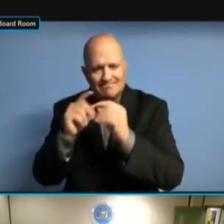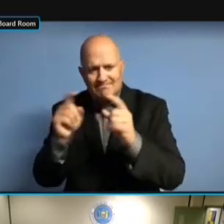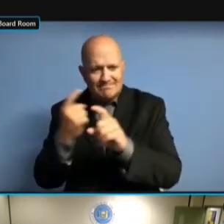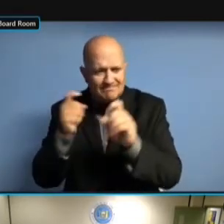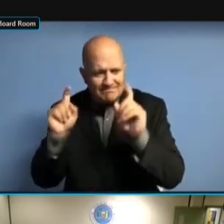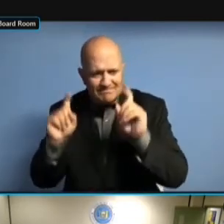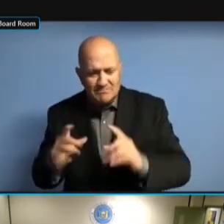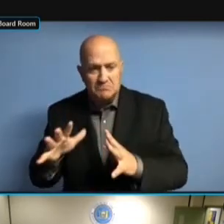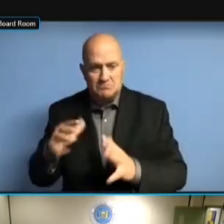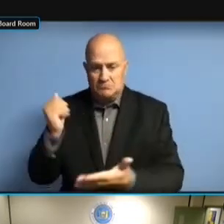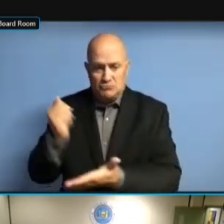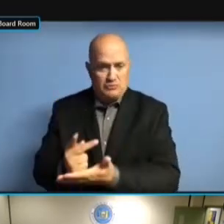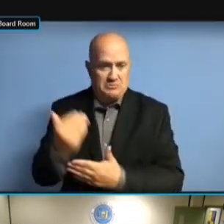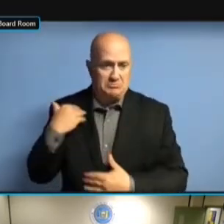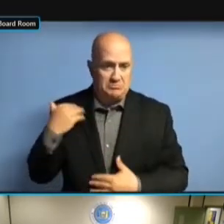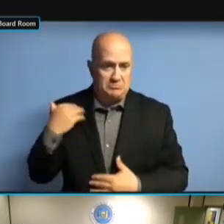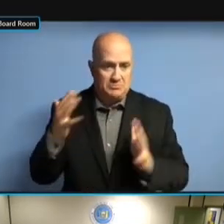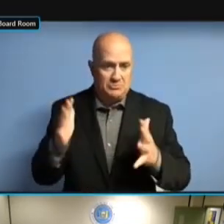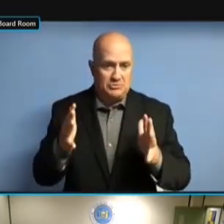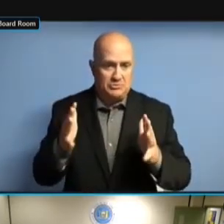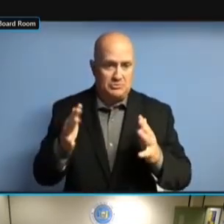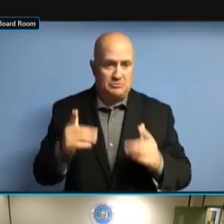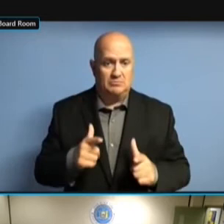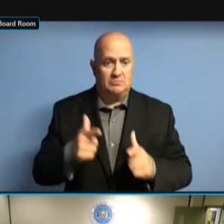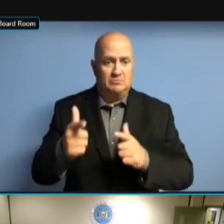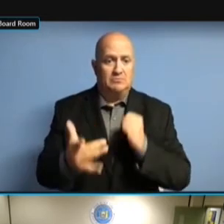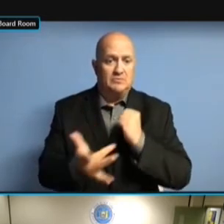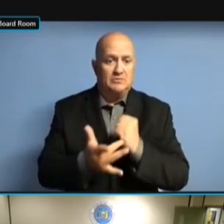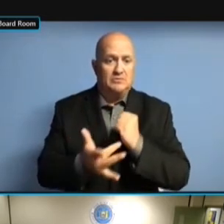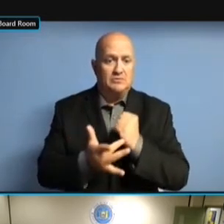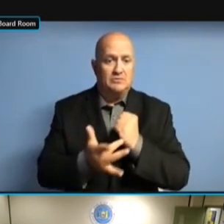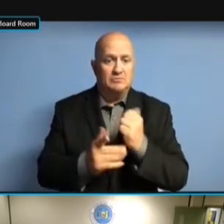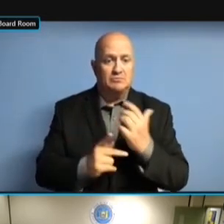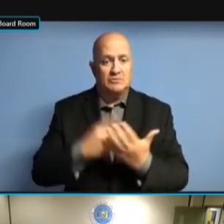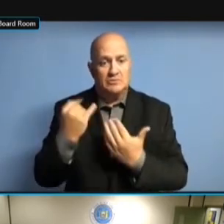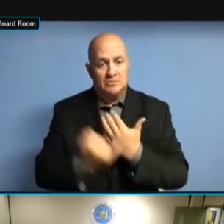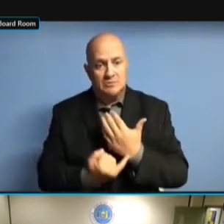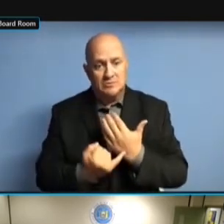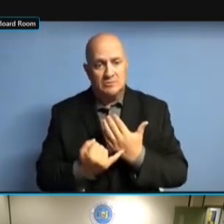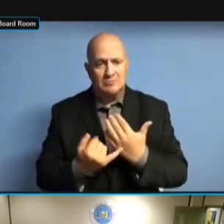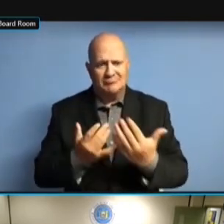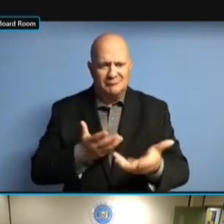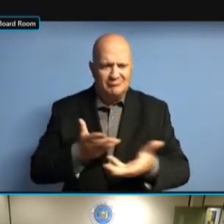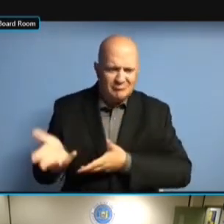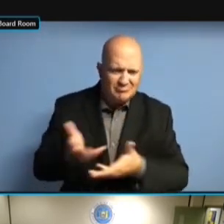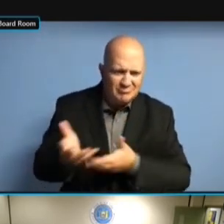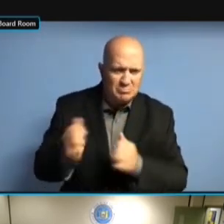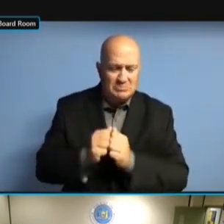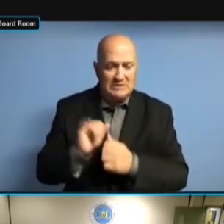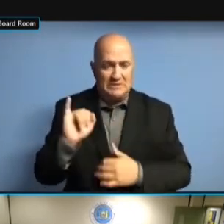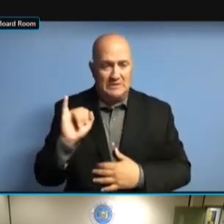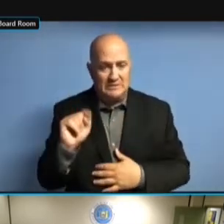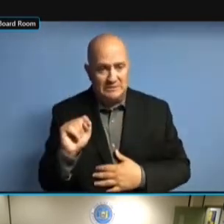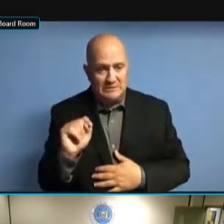PROJECTS WE'VE BEEN WORKING WITH I.T. TO PROJECTS WE'VE BEEN WORKING WITH I.T. TO IMPROVE PROJECTS WE'VE BEEN WORKING WITH I.T. TO IMPROVE AND PROJECTS WE'VE BEEN WORKING WITH I.T. TO IMPROVE AND TRY PROJECTS WE'VE BEEN WORKING WITH I.T. TO IMPROVE AND TRY TO I.T. TO IMPROVE AND TRY TO I.T. TO IMPROVE AND TRY TO STREAMLINE I.T. TO IMPROVE AND TRY TO STREAMLINE THE I.T. TO IMPROVE AND TRY TO STREAMLINE THE PROCESS I.T. TO IMPROVE AND TRY TO STREAMLINE THE PROCESS BY I.T. TO IMPROVE AND TRY TO STREAMLINE THE PROCESS BY WHICH STREAMLINE THE PROCESS BY WHICH STREAMLINE THE PROCESS BY WHICH WE STREAMLINE THE PROCESS BY WHICH WE RECEIVE STREAMLINE THE PROCESS BY WHICH WE RECEIVE CONTEST STREAMLINE THE PROCESS BY WHICH WE RECEIVE CONTEST AND STREAMLINE THE PROCESS BY WHICH WE RECEIVE CONTEST AND CANDIDATE WE RECEIVE CONTEST AND CANDIDATE WE RECEIVE CONTEST AND CANDIDATE INFORMATION WE RECEIVE CONTEST AND CANDIDATE INFORMATION FROM